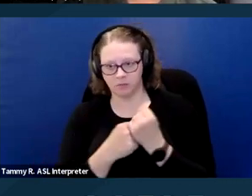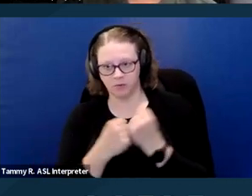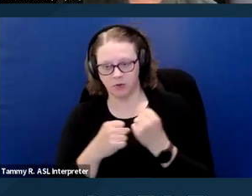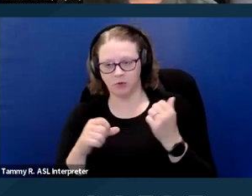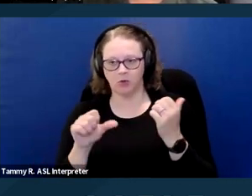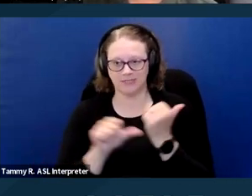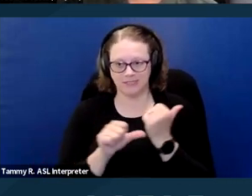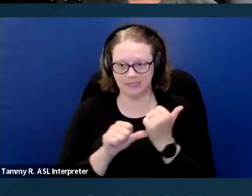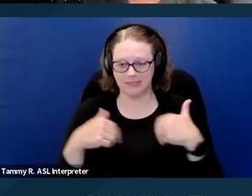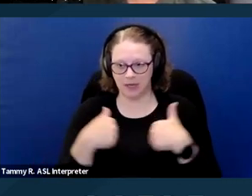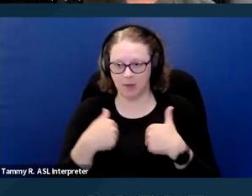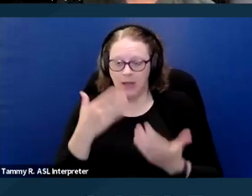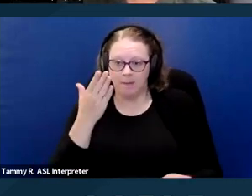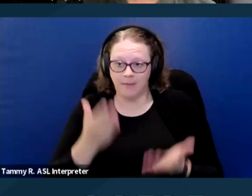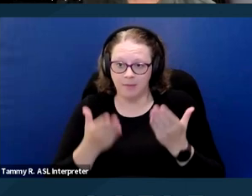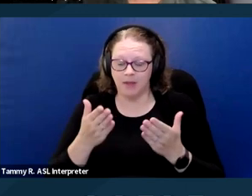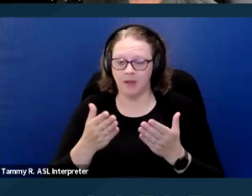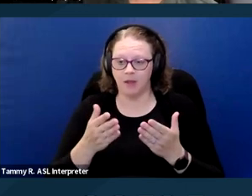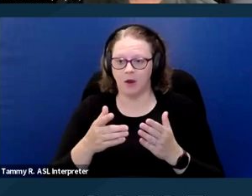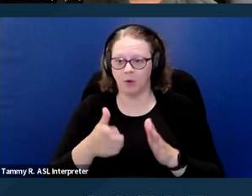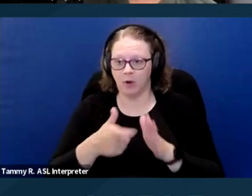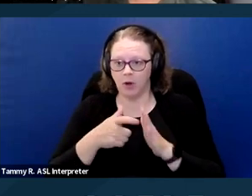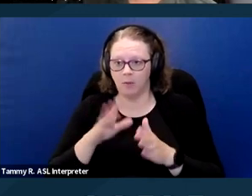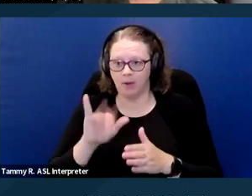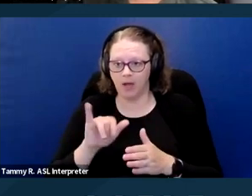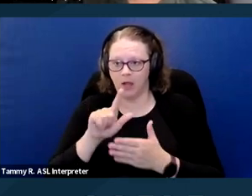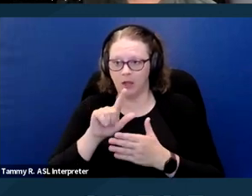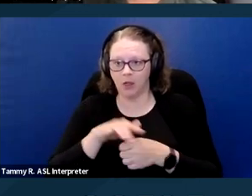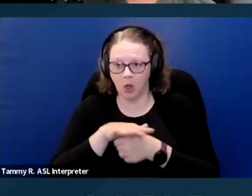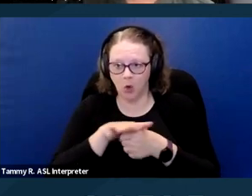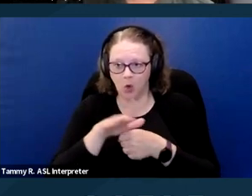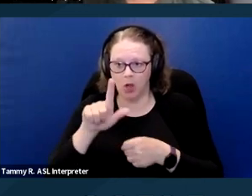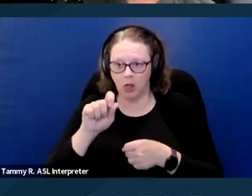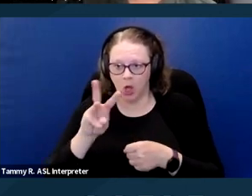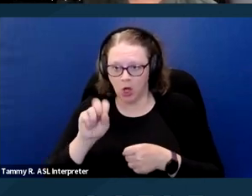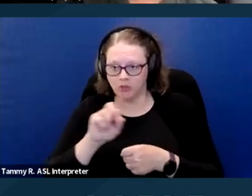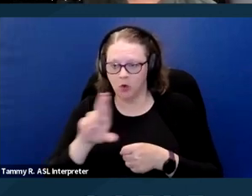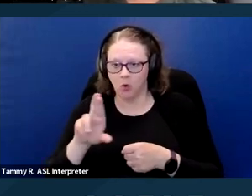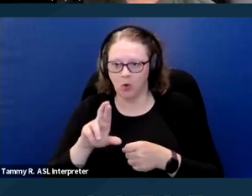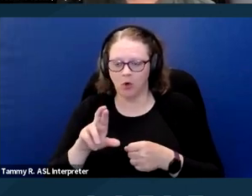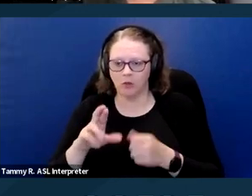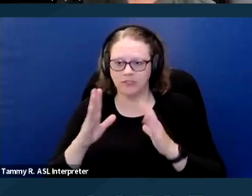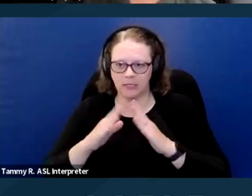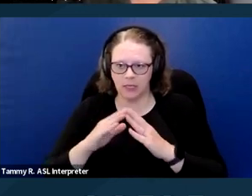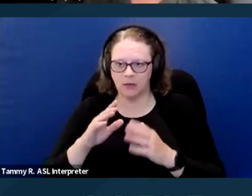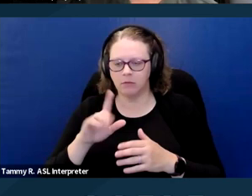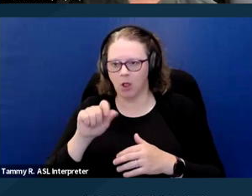they may be required by local ordinances or local laws to have certain vaccinations to be registered,